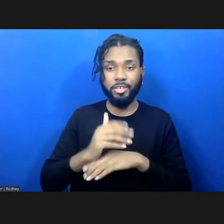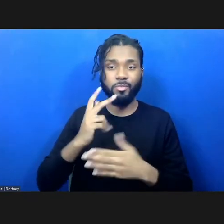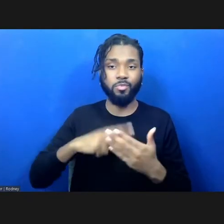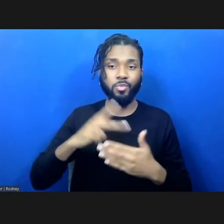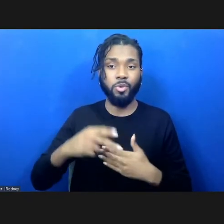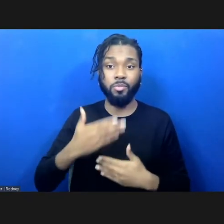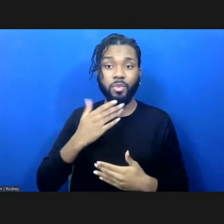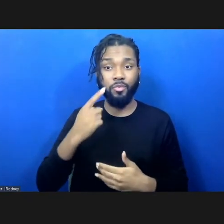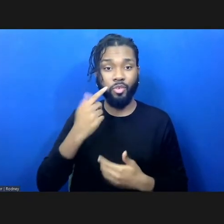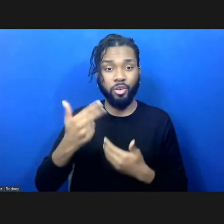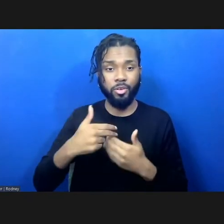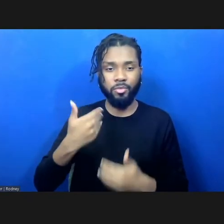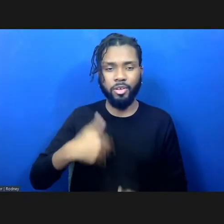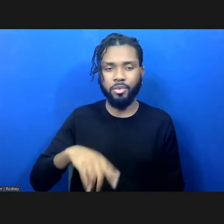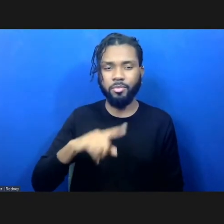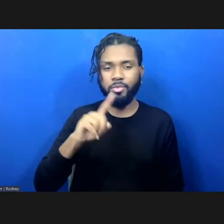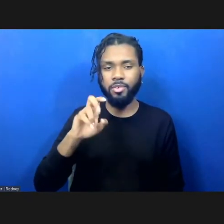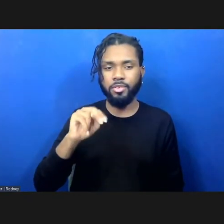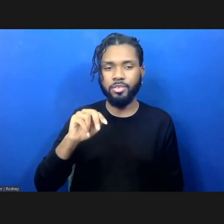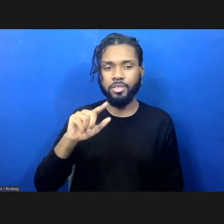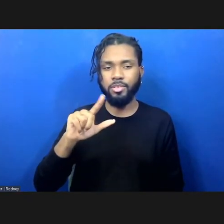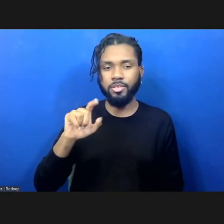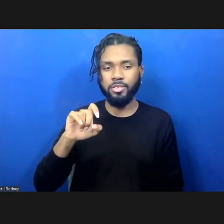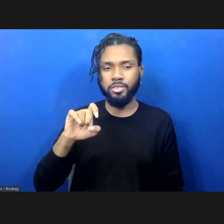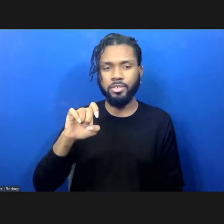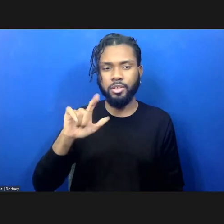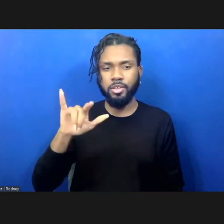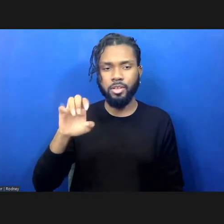I'm Zenzele Cooper, the programs manager at Weeksville Heritage Center.